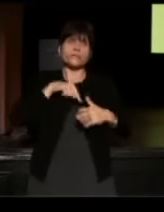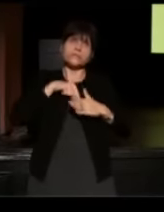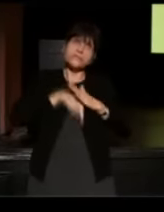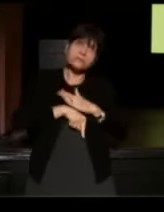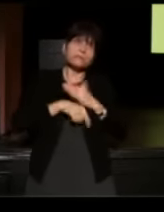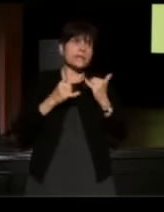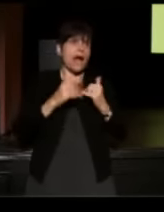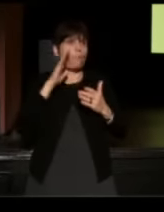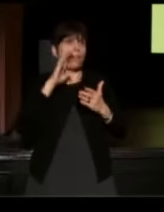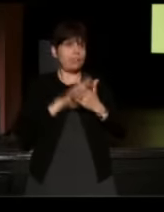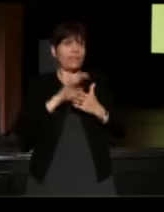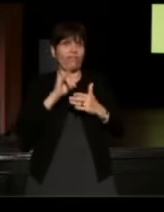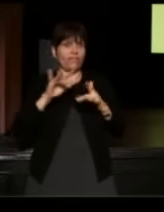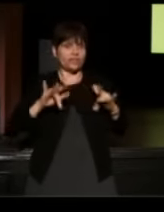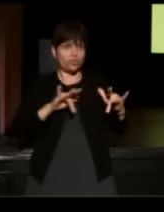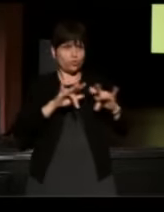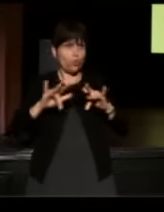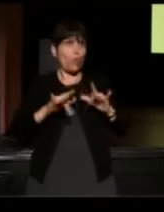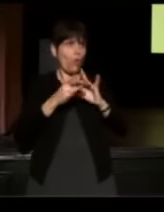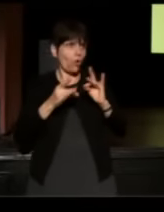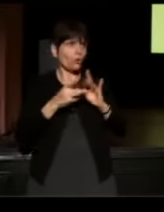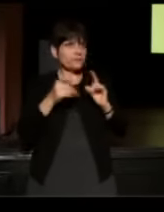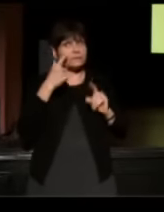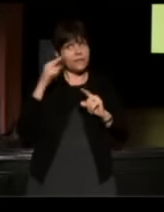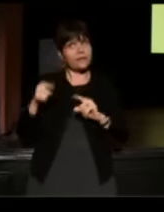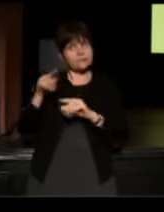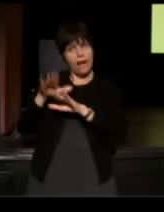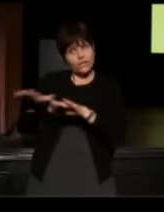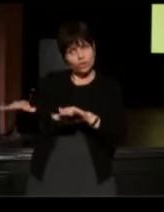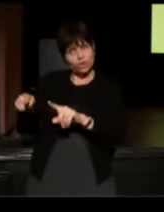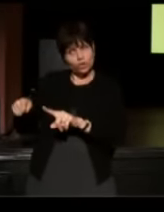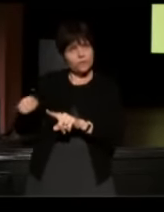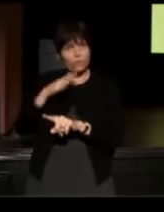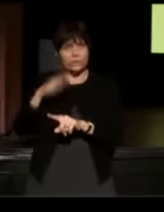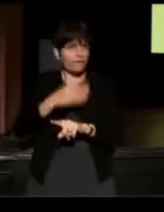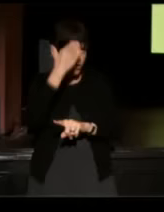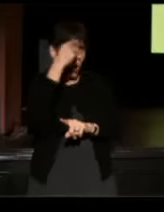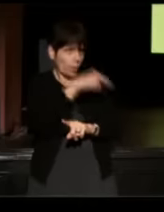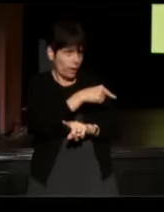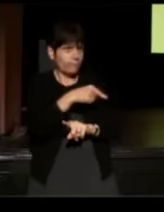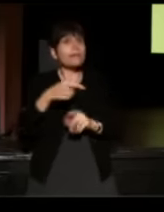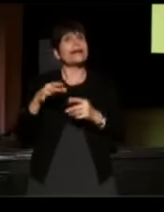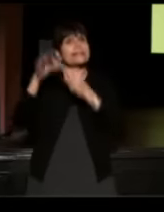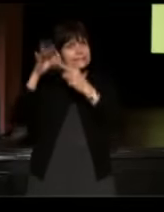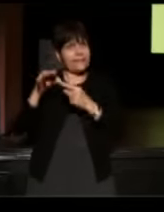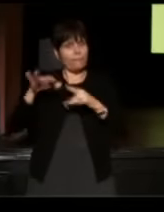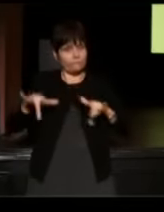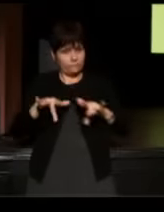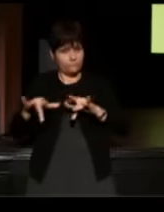so we launched Out Loud this year at Stonewall and this is the first story that we broadcast